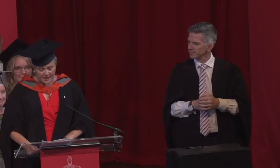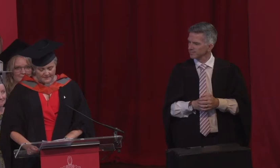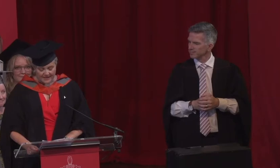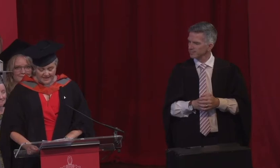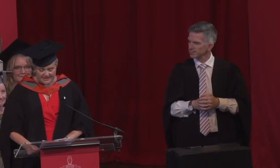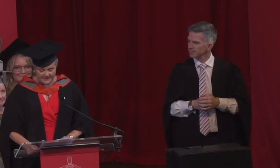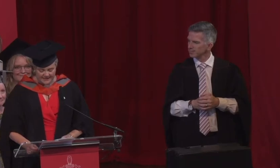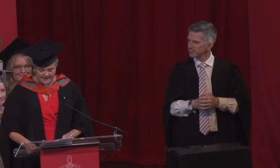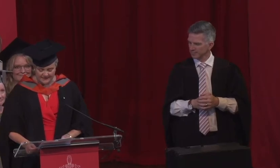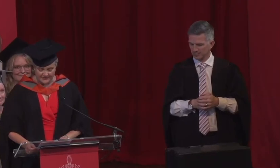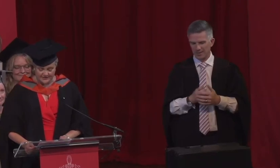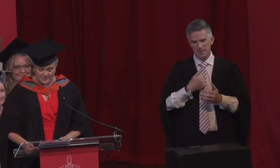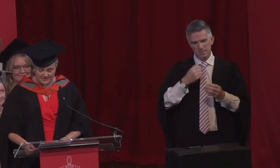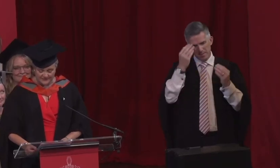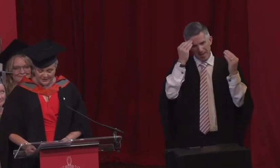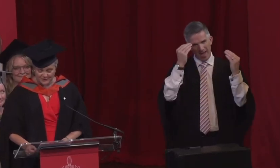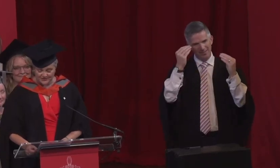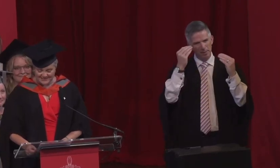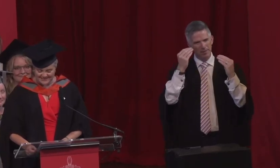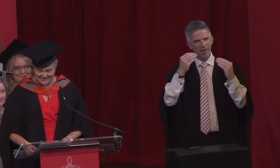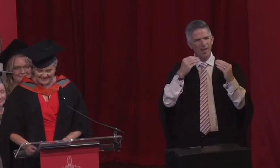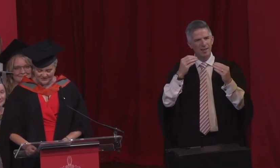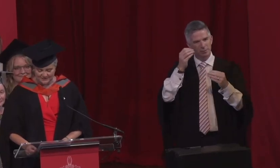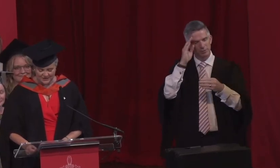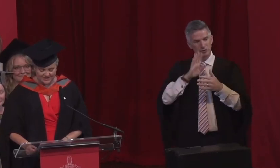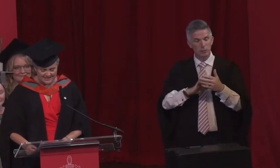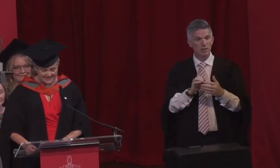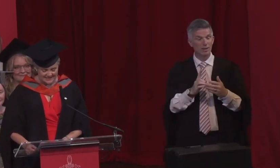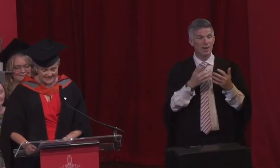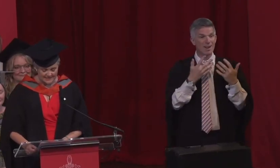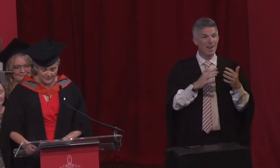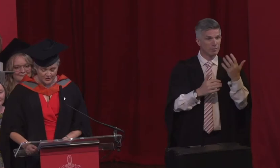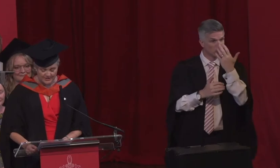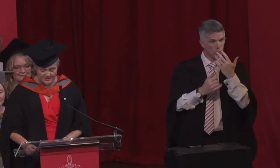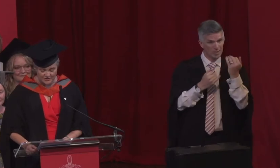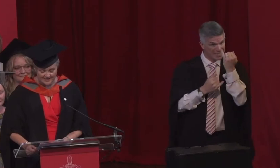My academic experience was leaving school at 16 with my GCSEs and working as a trainee